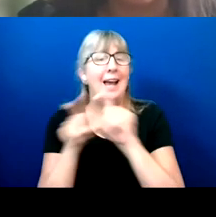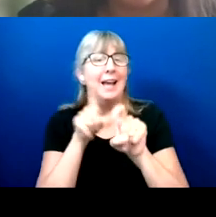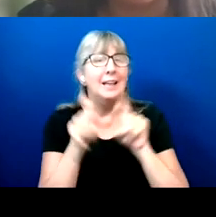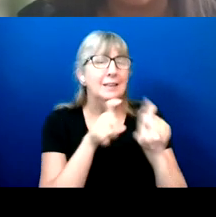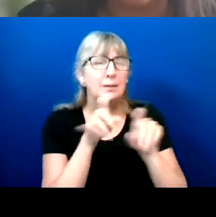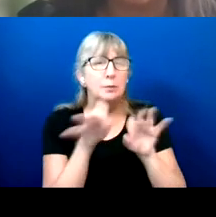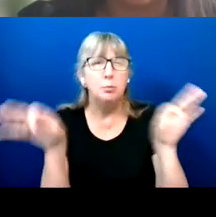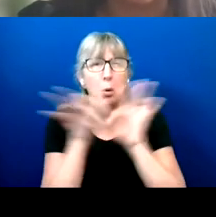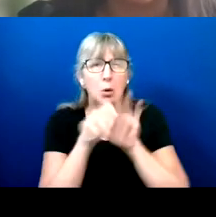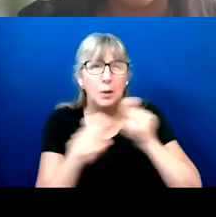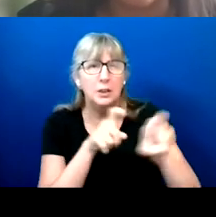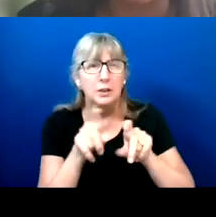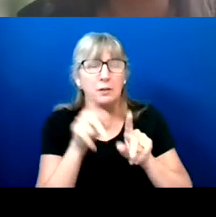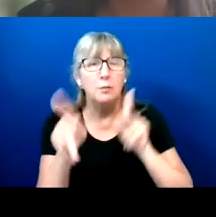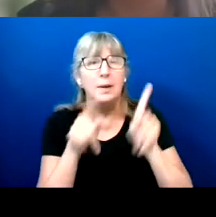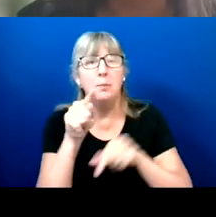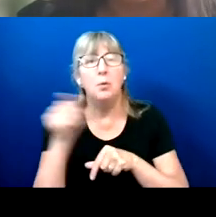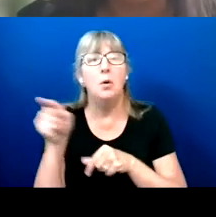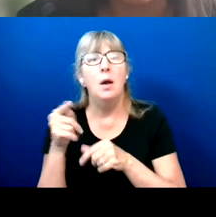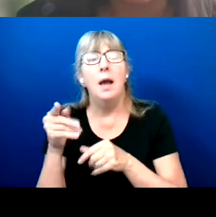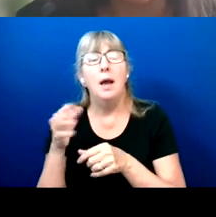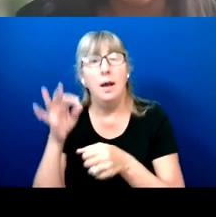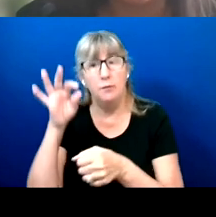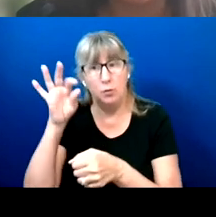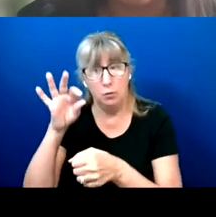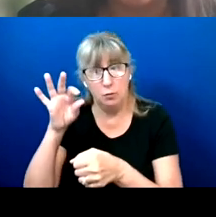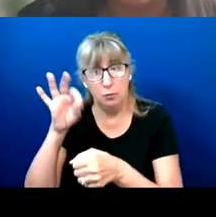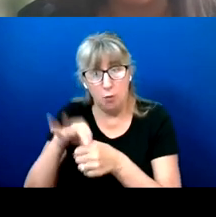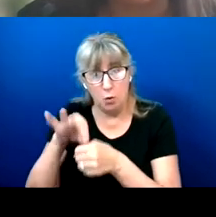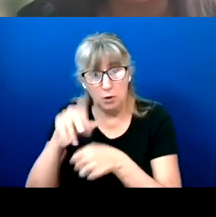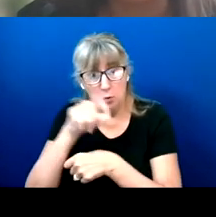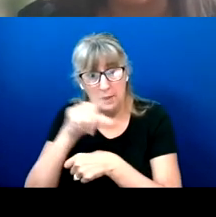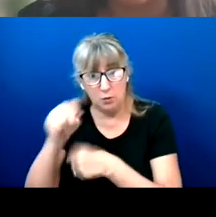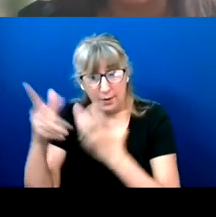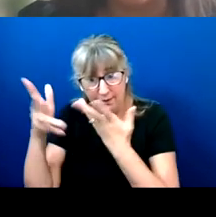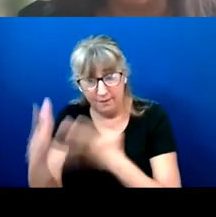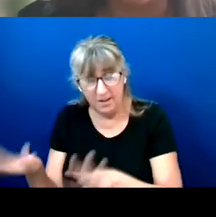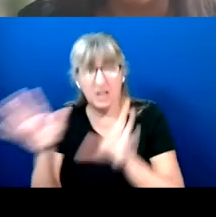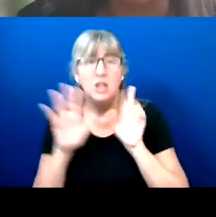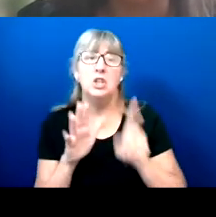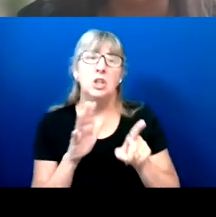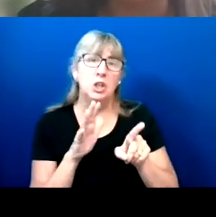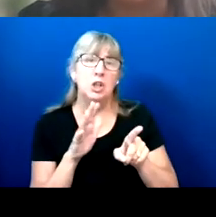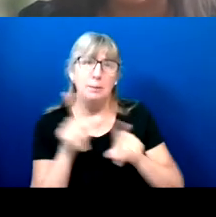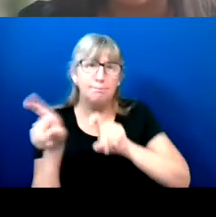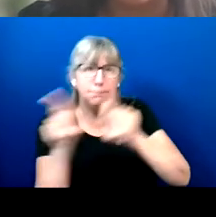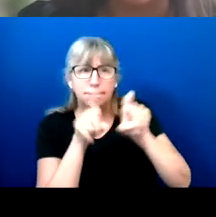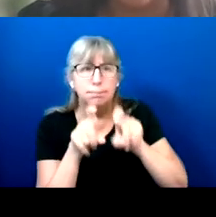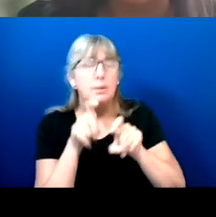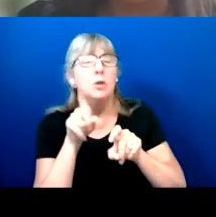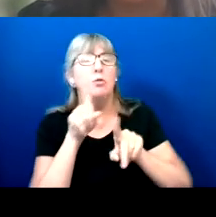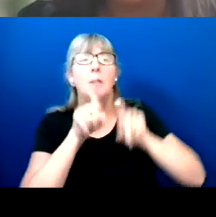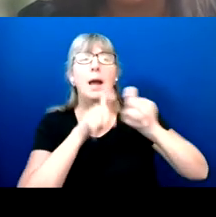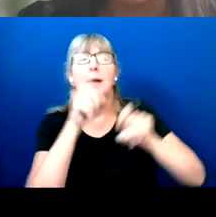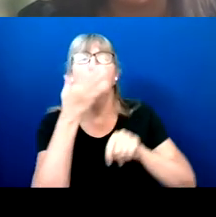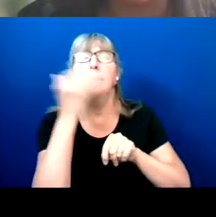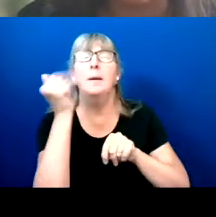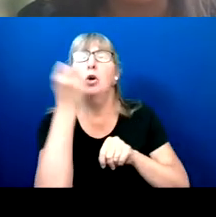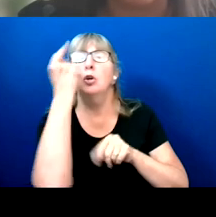they voted in 2020 to better understand perspectives on disability and disability issues among